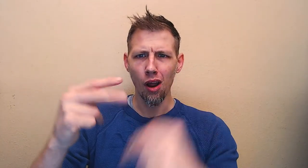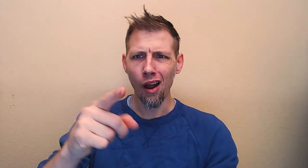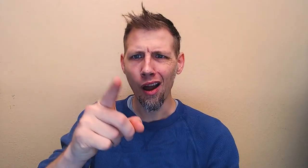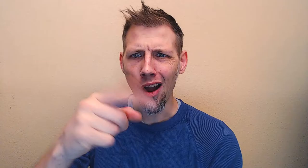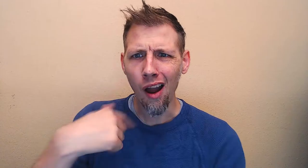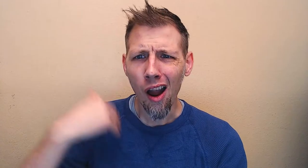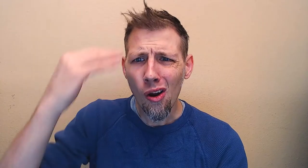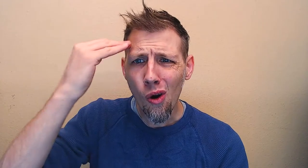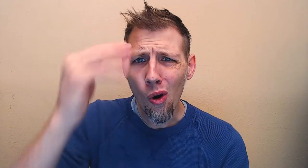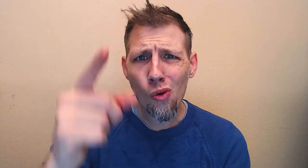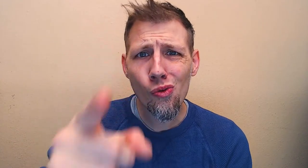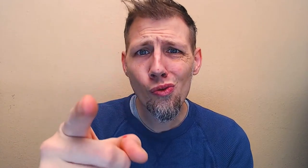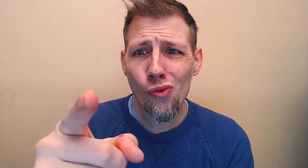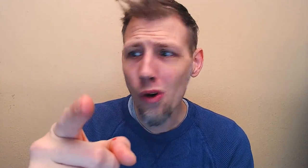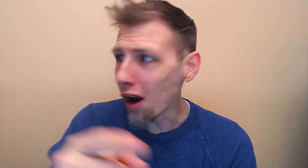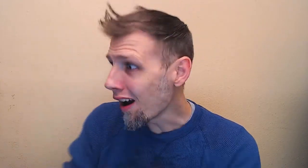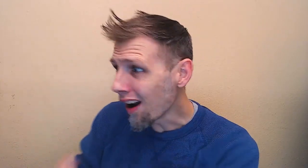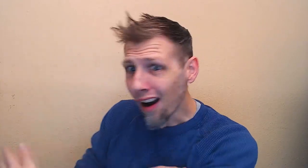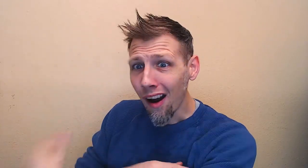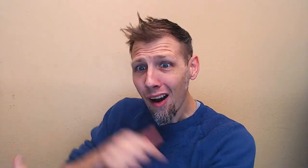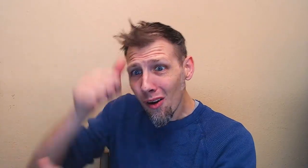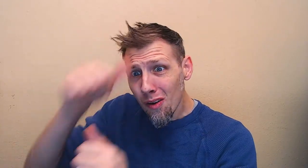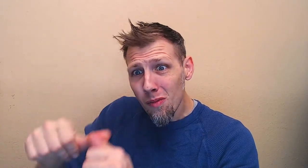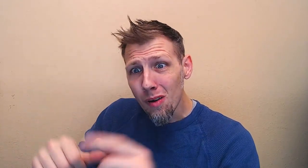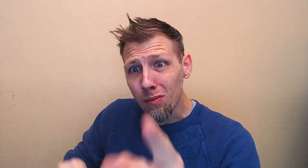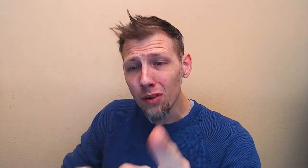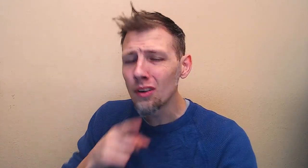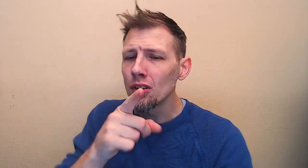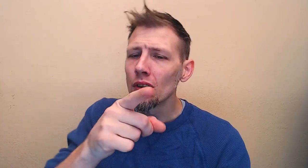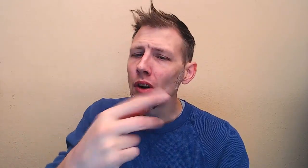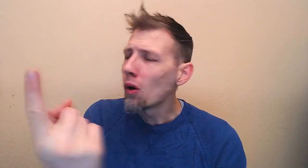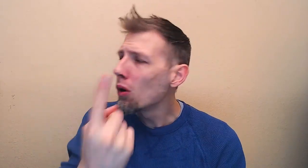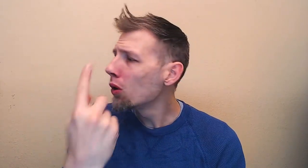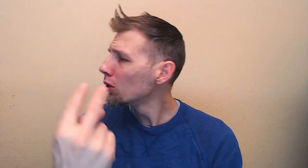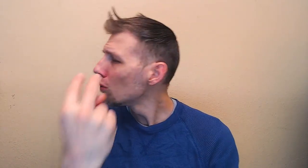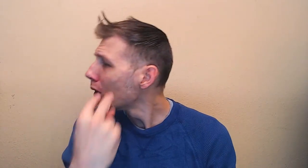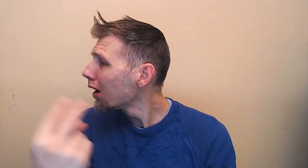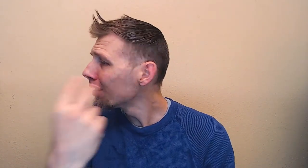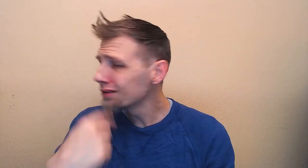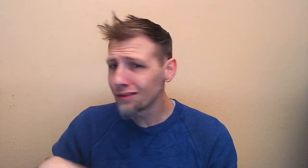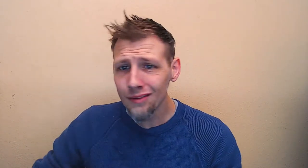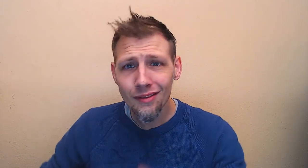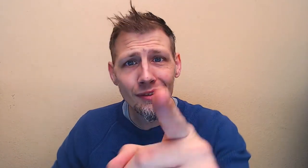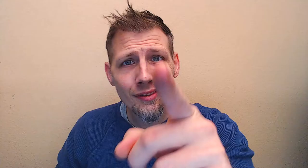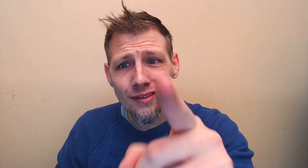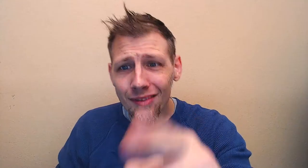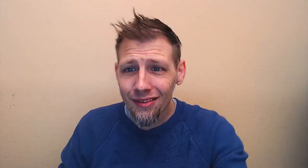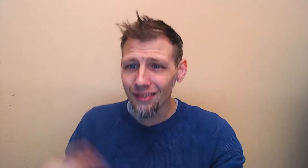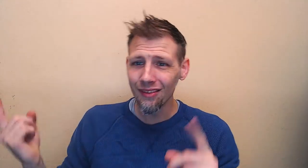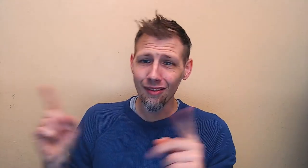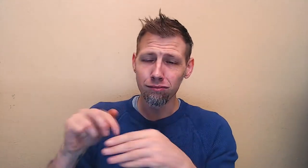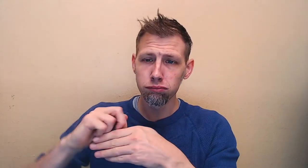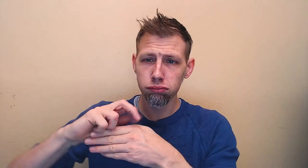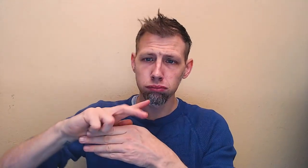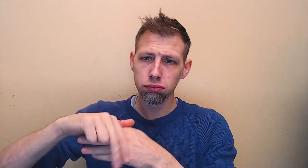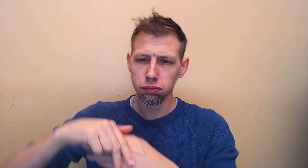That's her! Remember her? She's always watching! Oh! (rumbling)